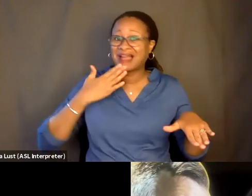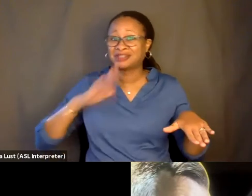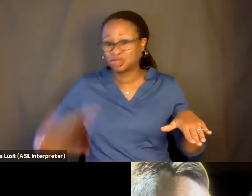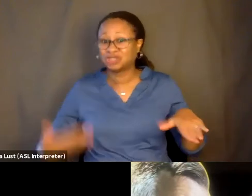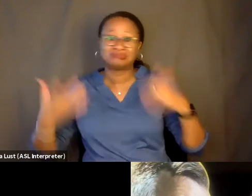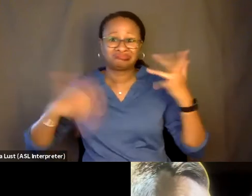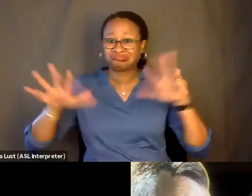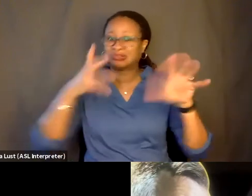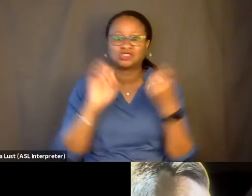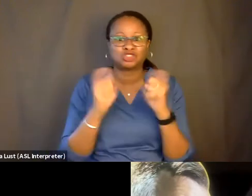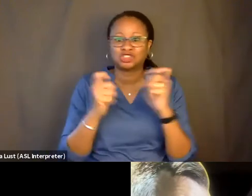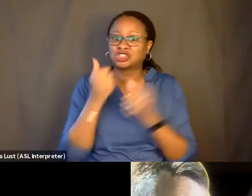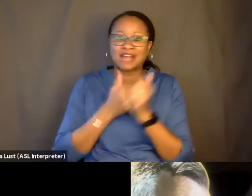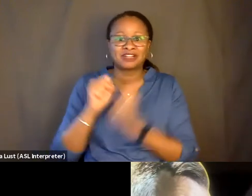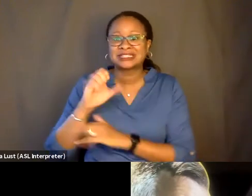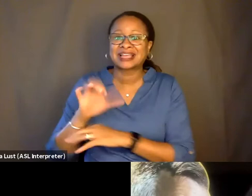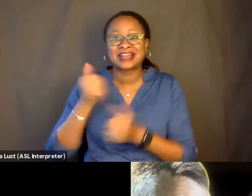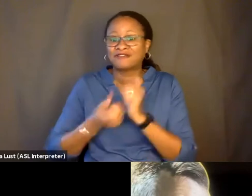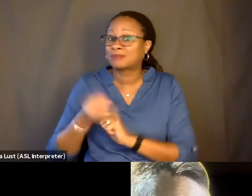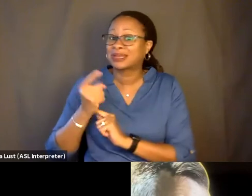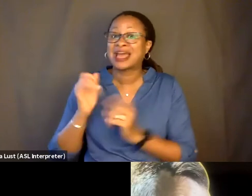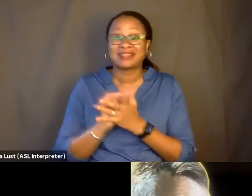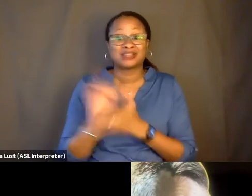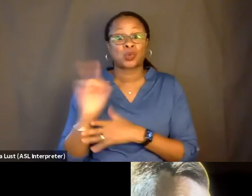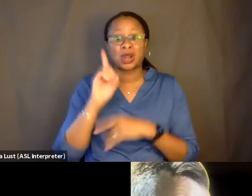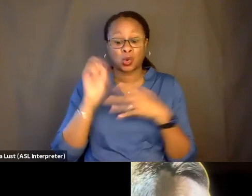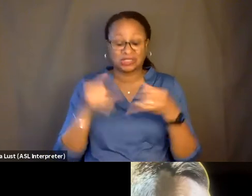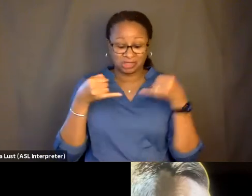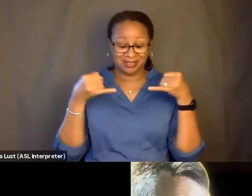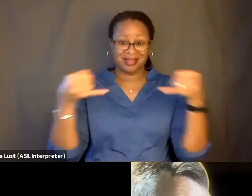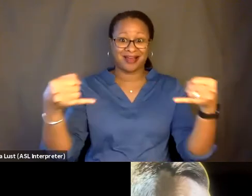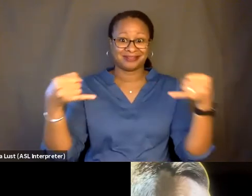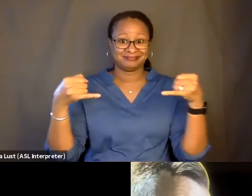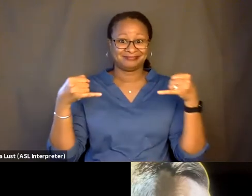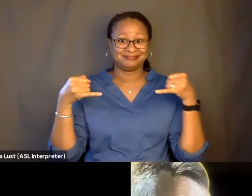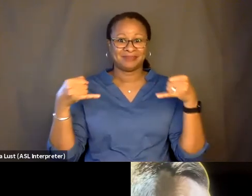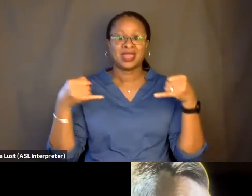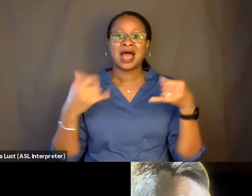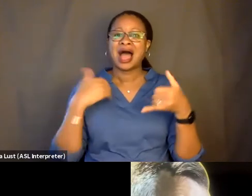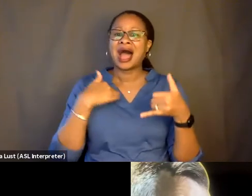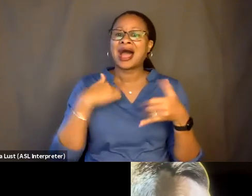And that's where I question the lines and I want to-- I'm in the lines. I'm stepping in the lines.